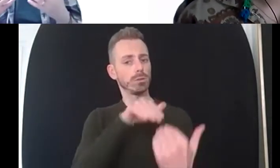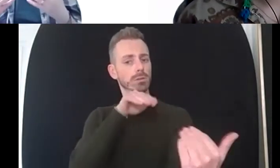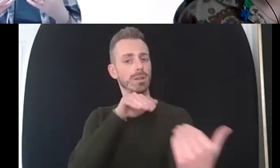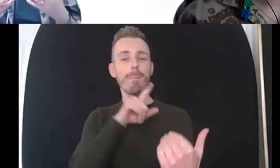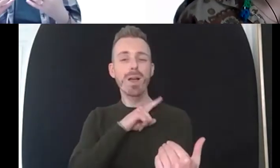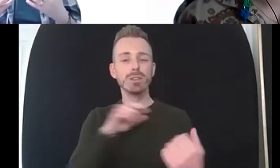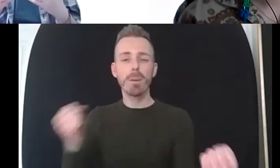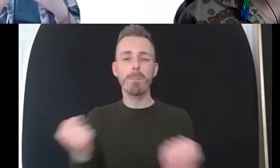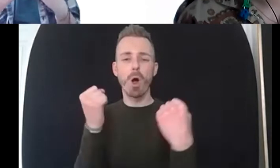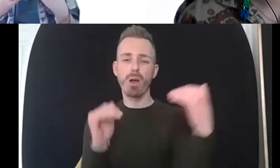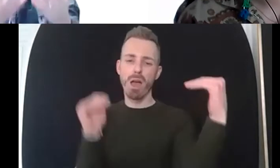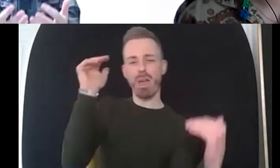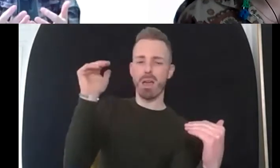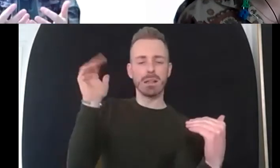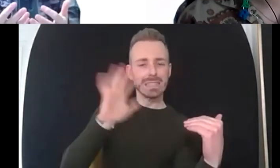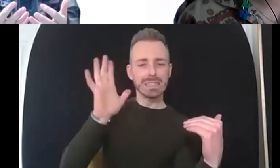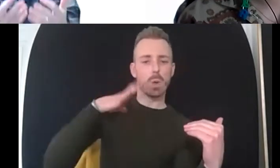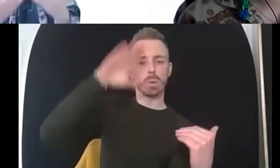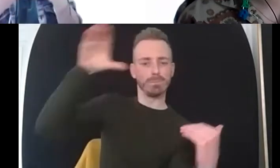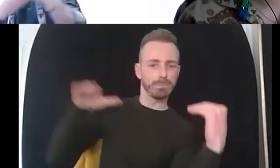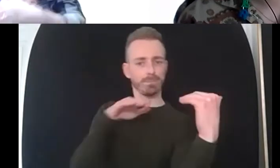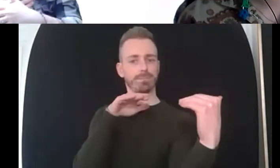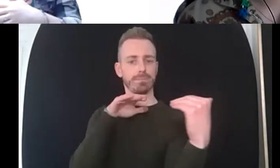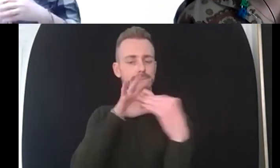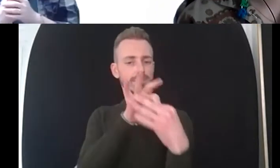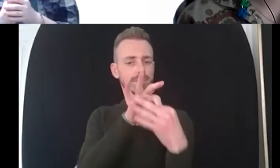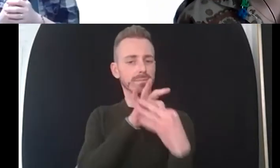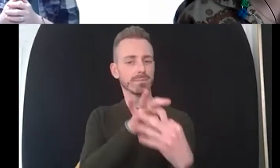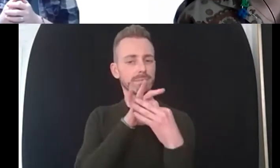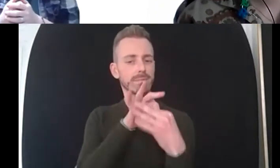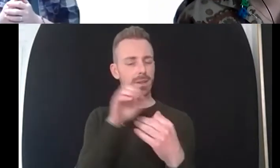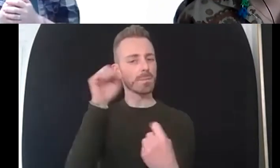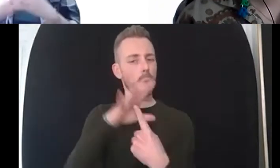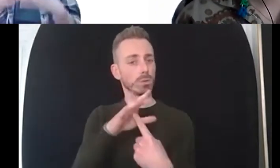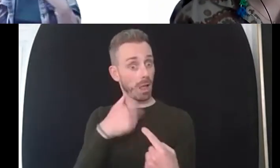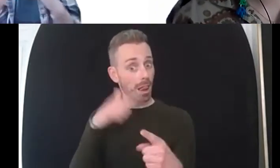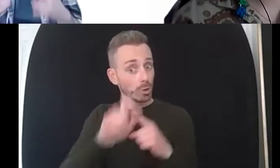in terms of just attending somewhere for therapy and engaging with a therapist we we need to